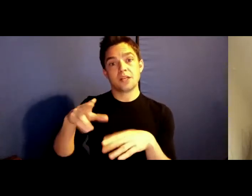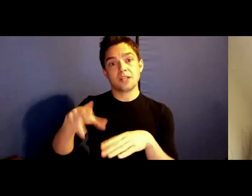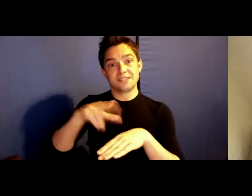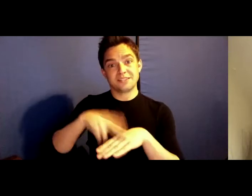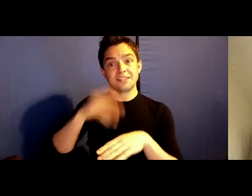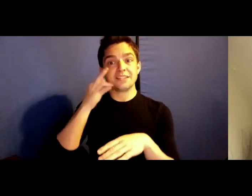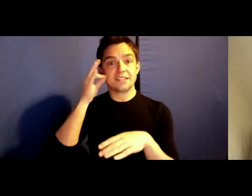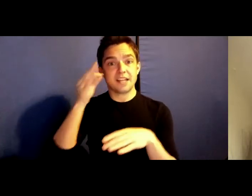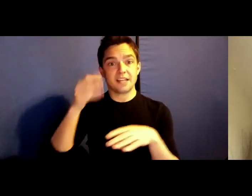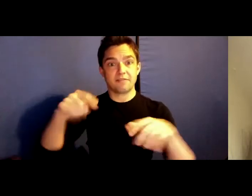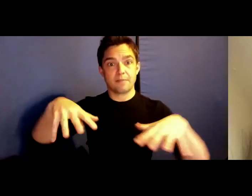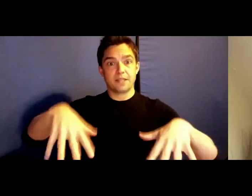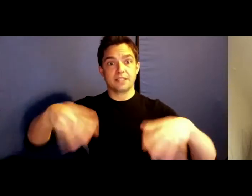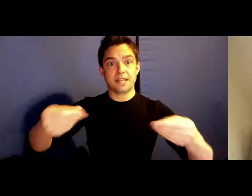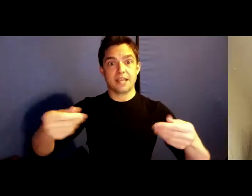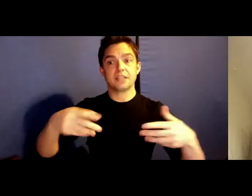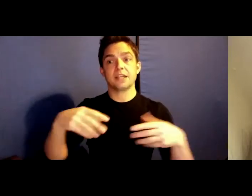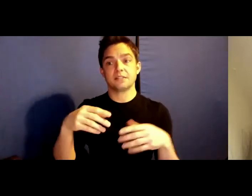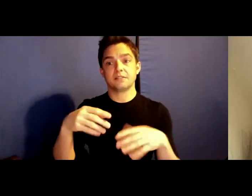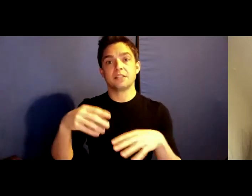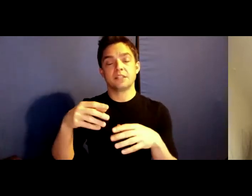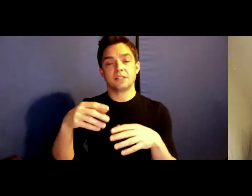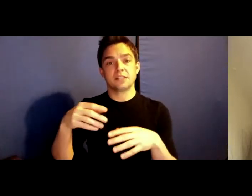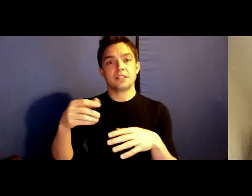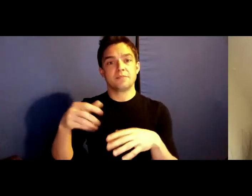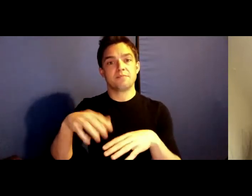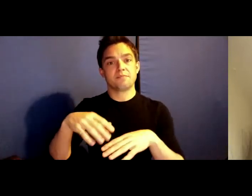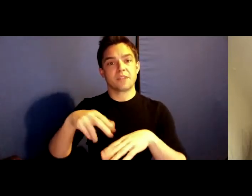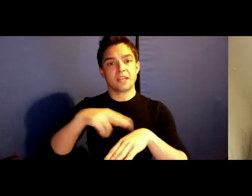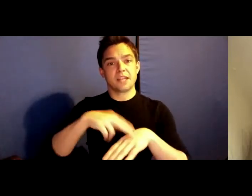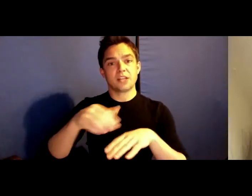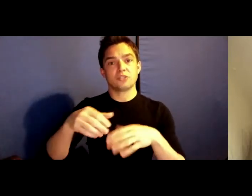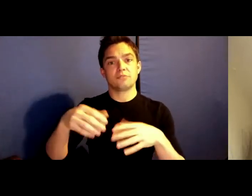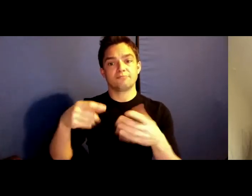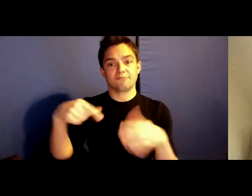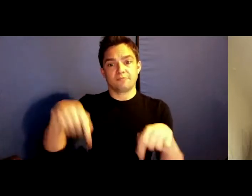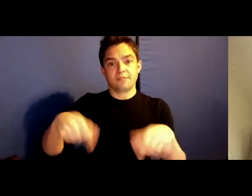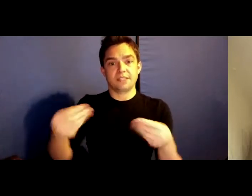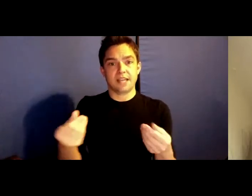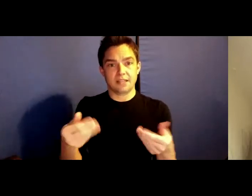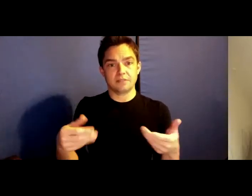from other territories, as well as settlers who have come here by choice, force, or otherwise